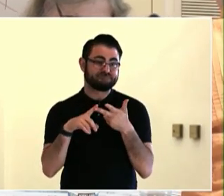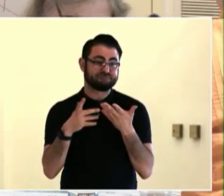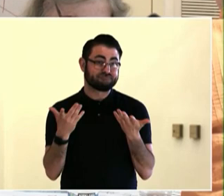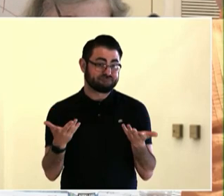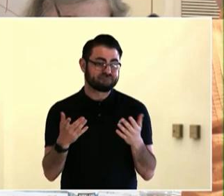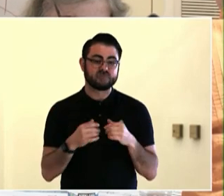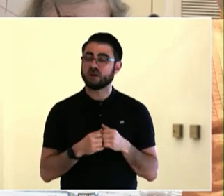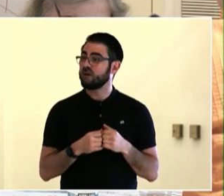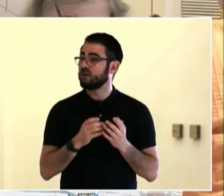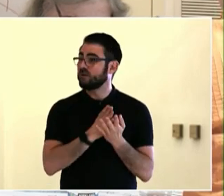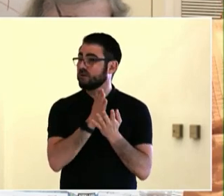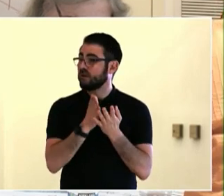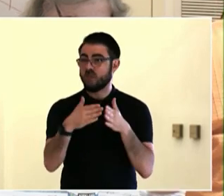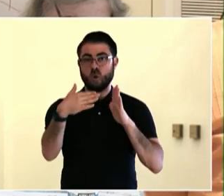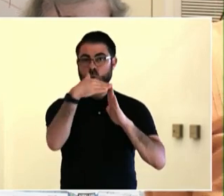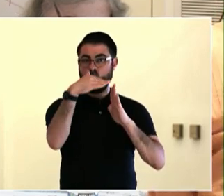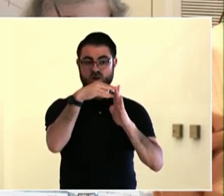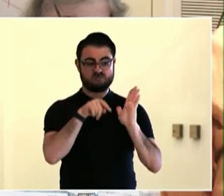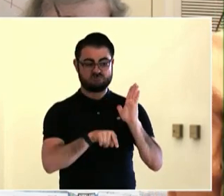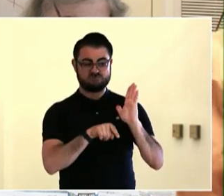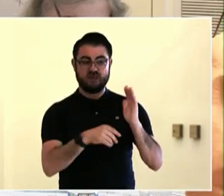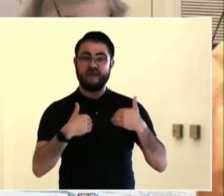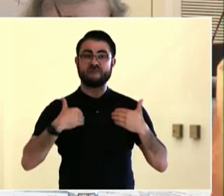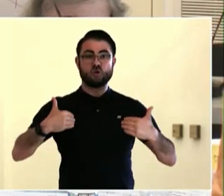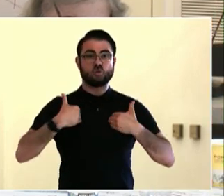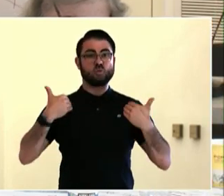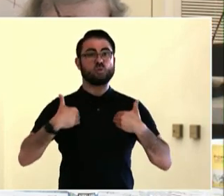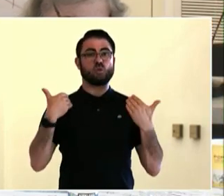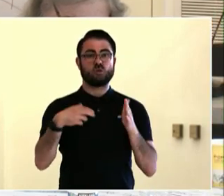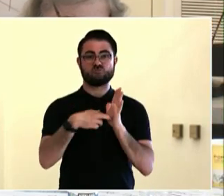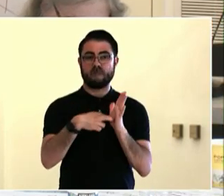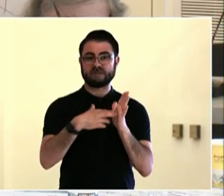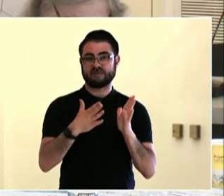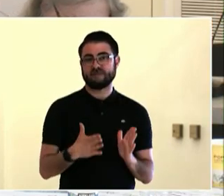in to get it back to us. Looking forward to seeing where